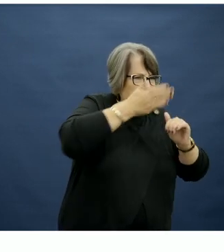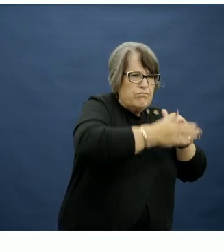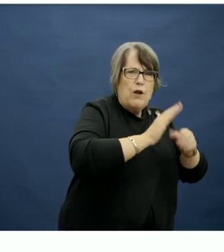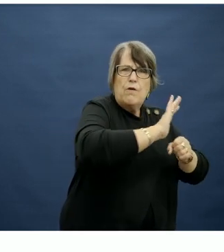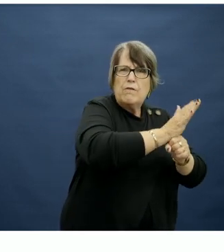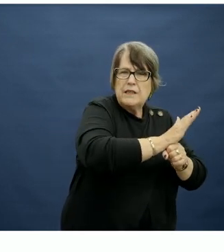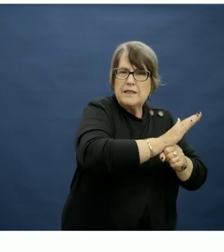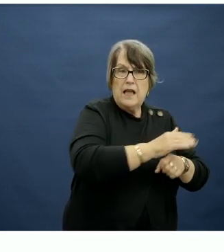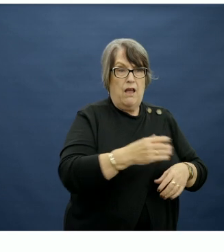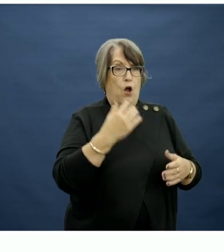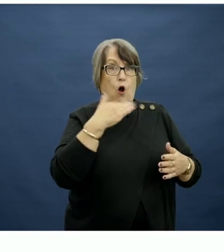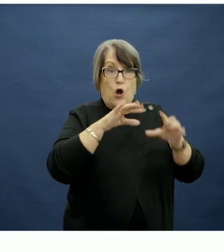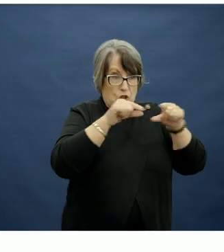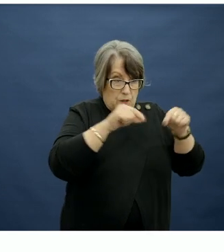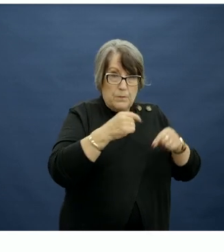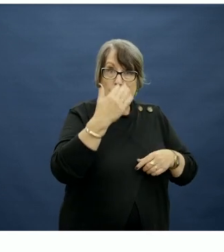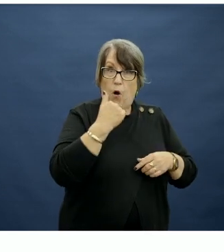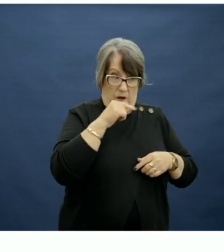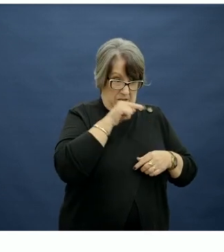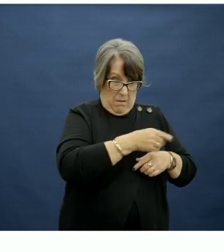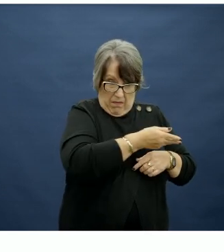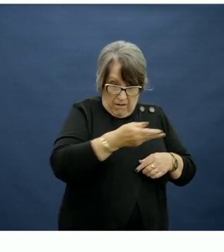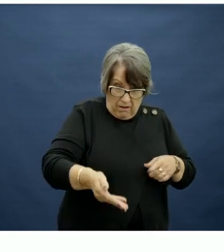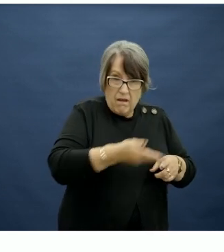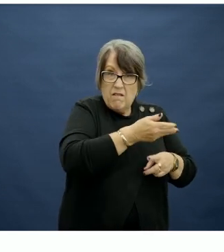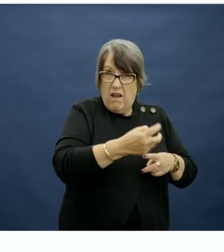cream are common sources of these foods at the evening meal.